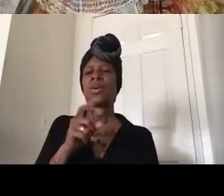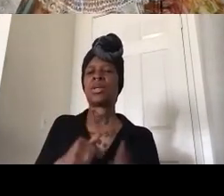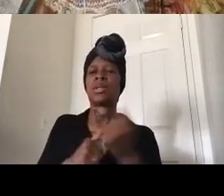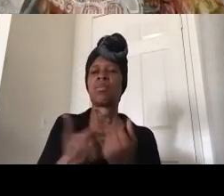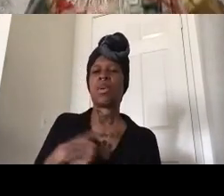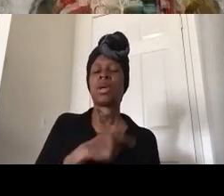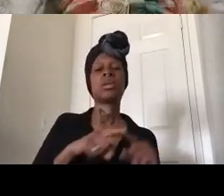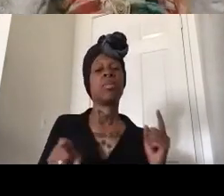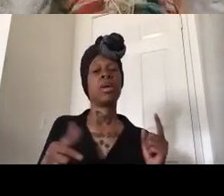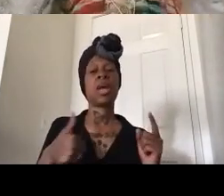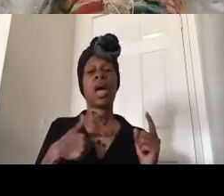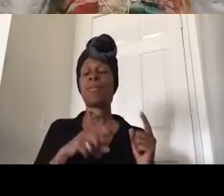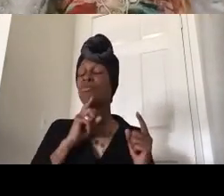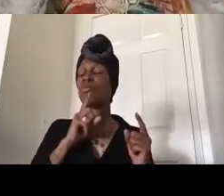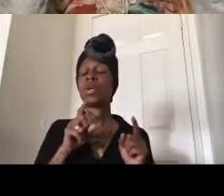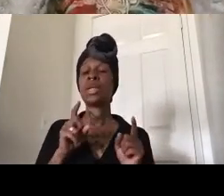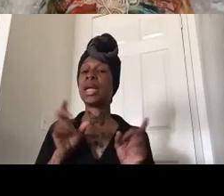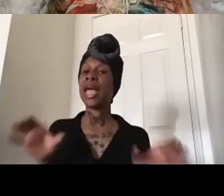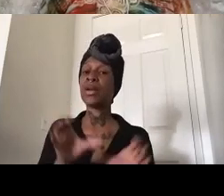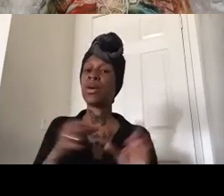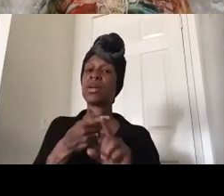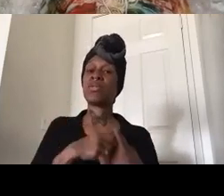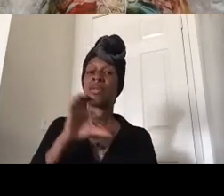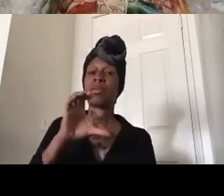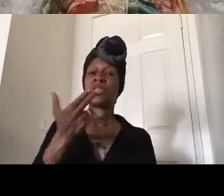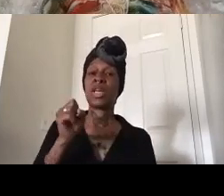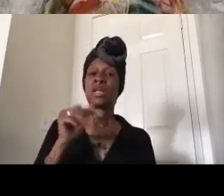very encouraged by chase boudin in san francisco who has